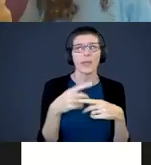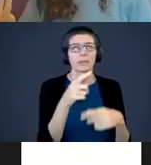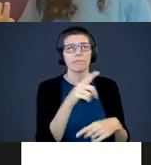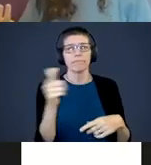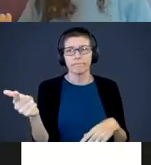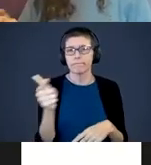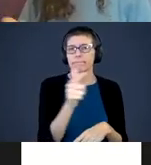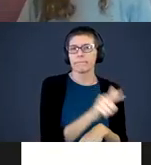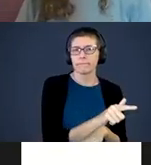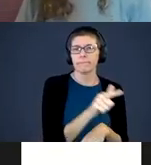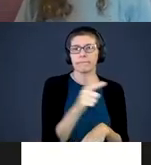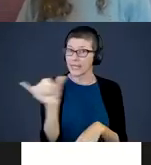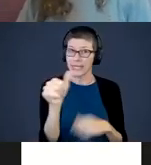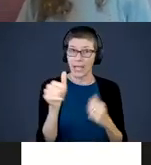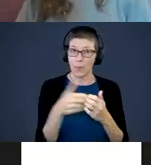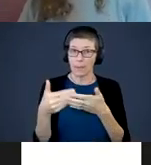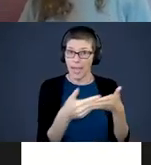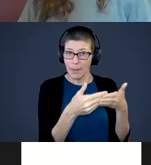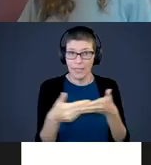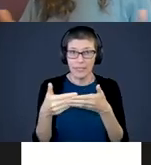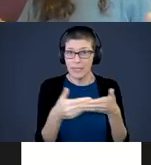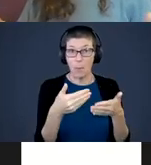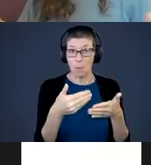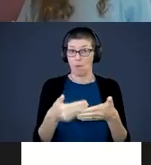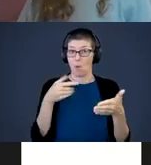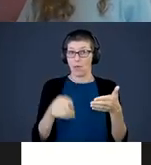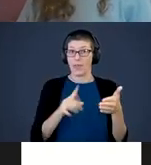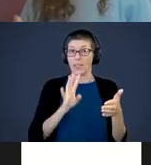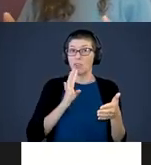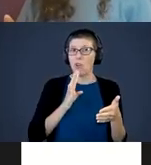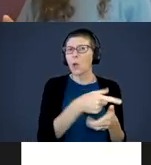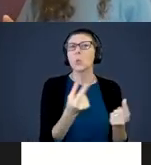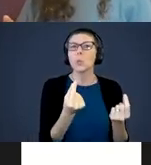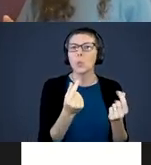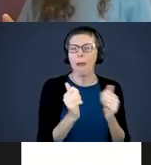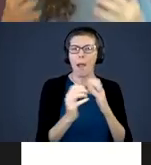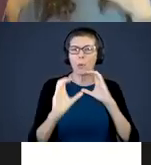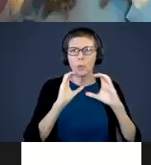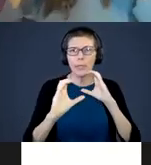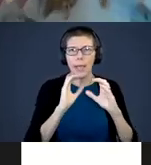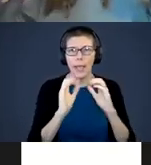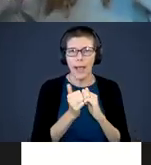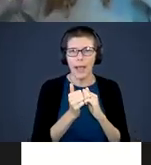Same thing with babies. Before they can talk, what do they do, how do they communicate? With